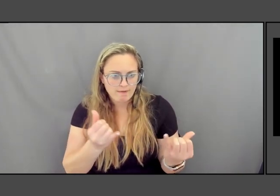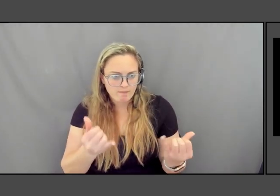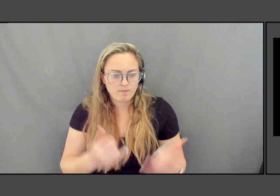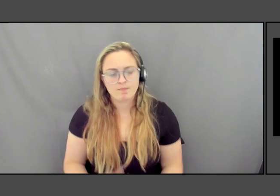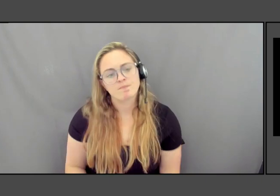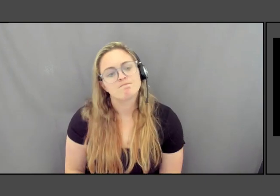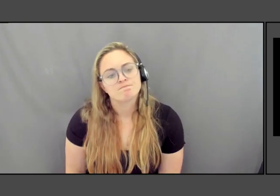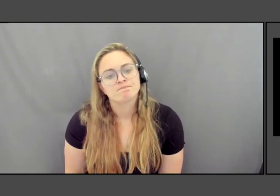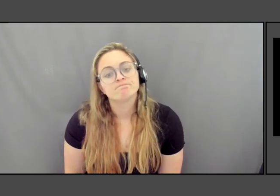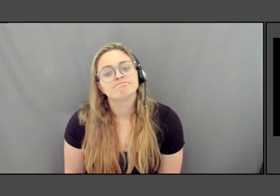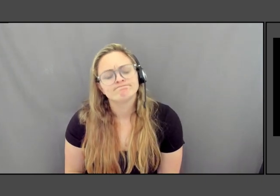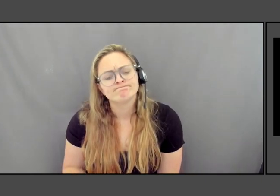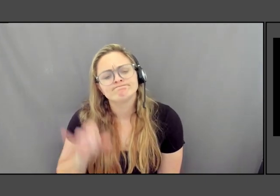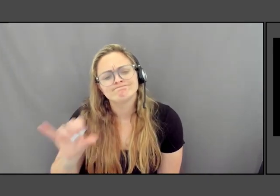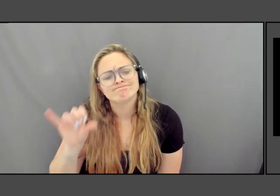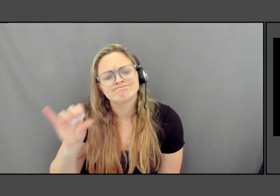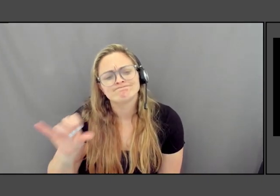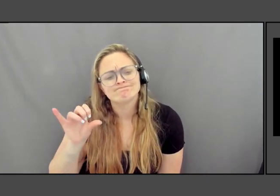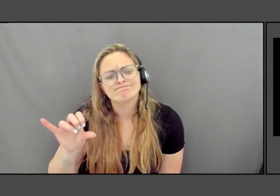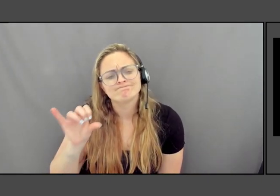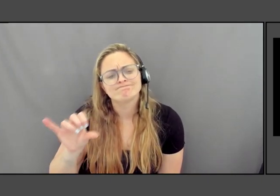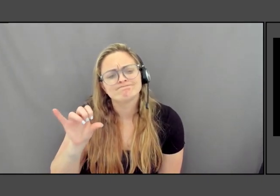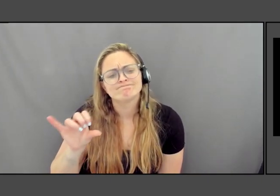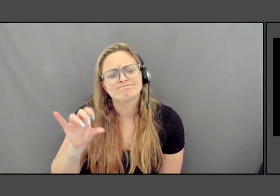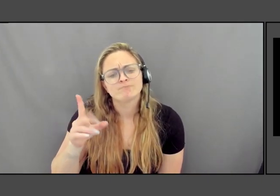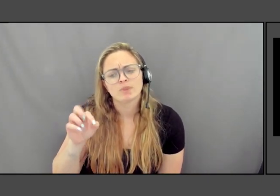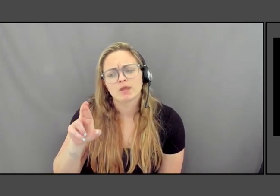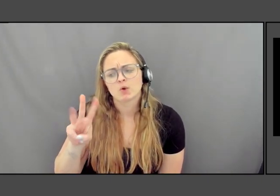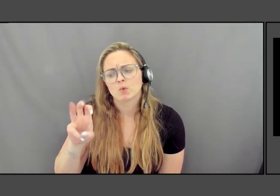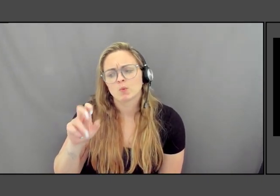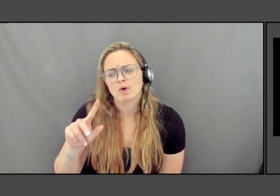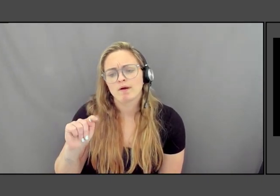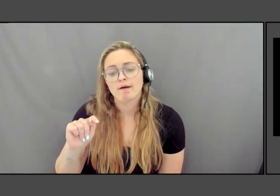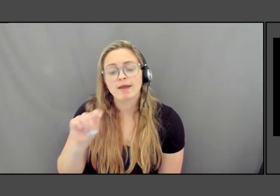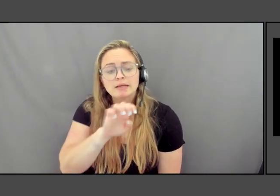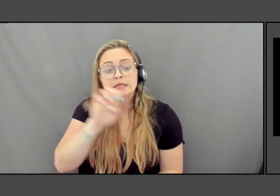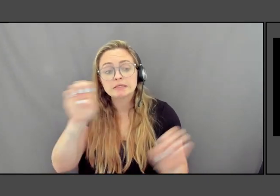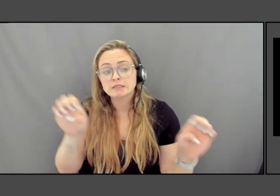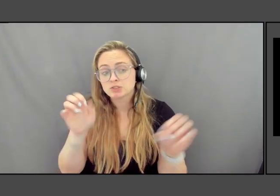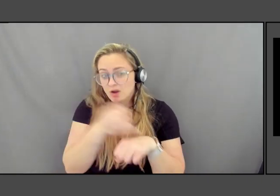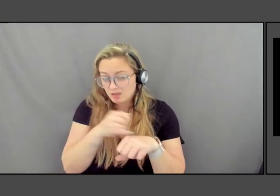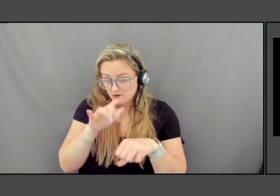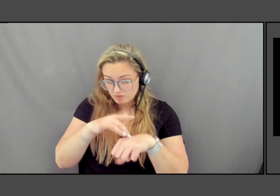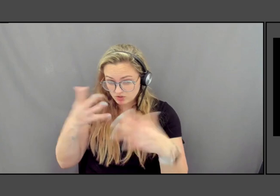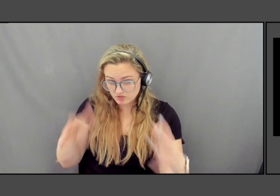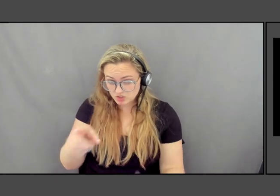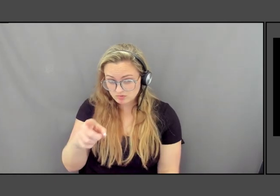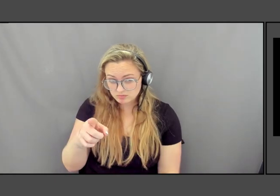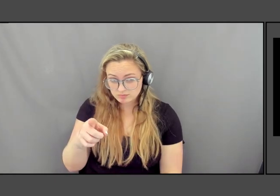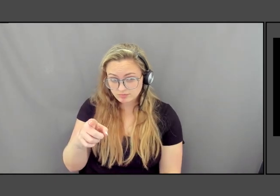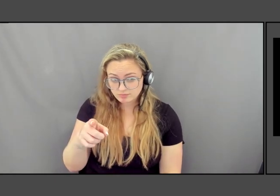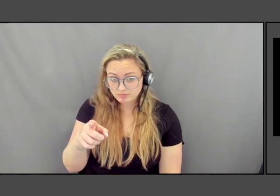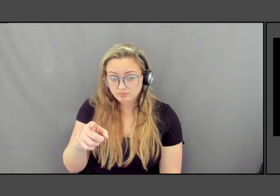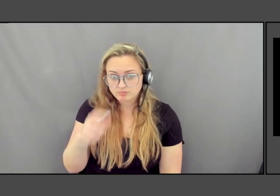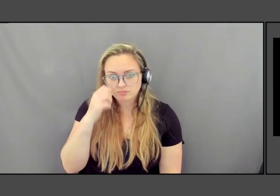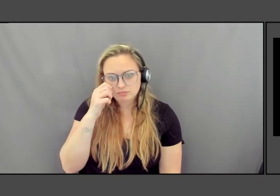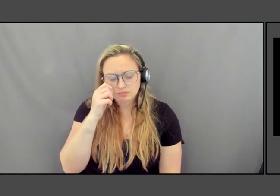With Angkor Wat and with Easter Island. Have you been to those places? I have only been to Angkor Wat, and they’re